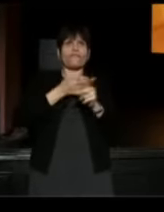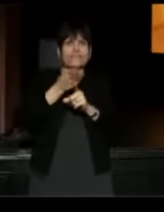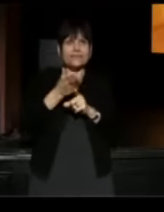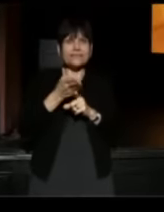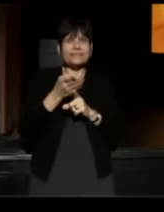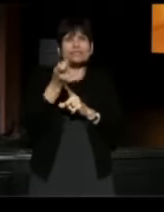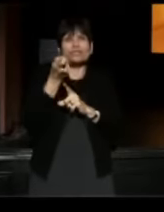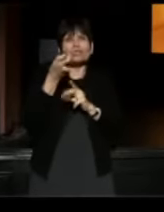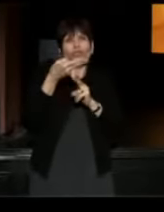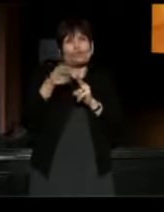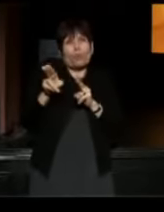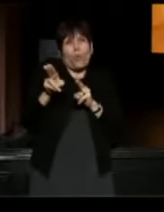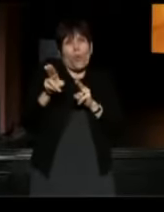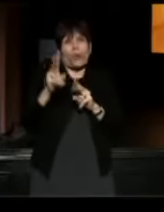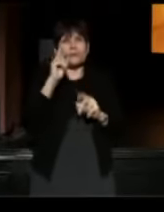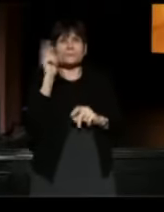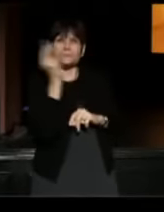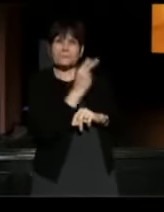just a sizzle reel of those nine videos.